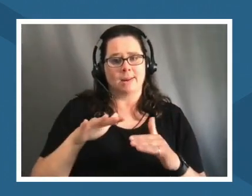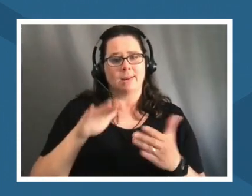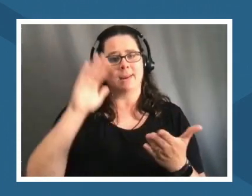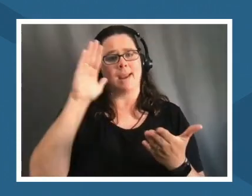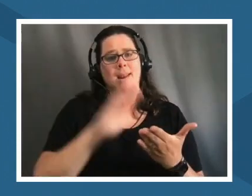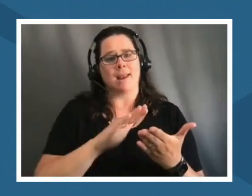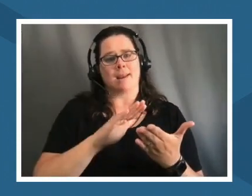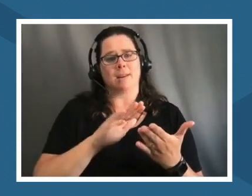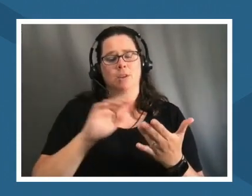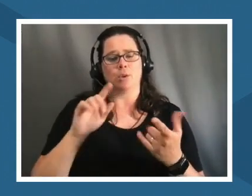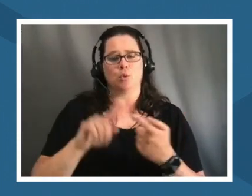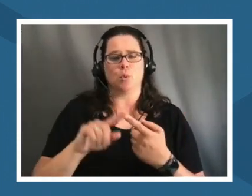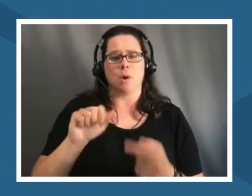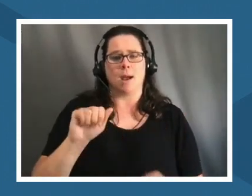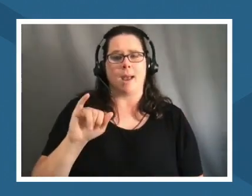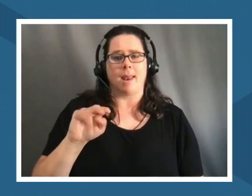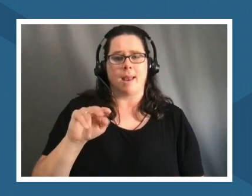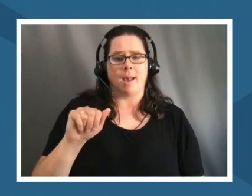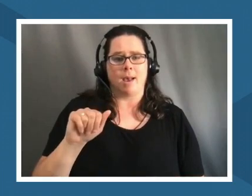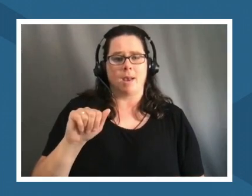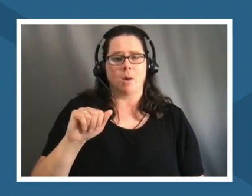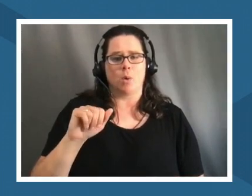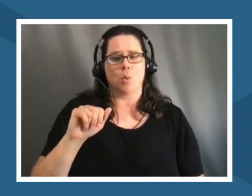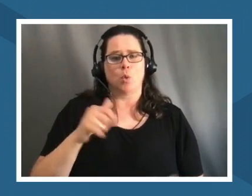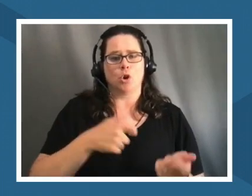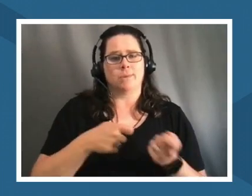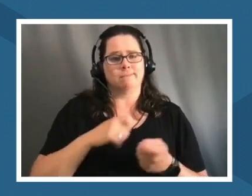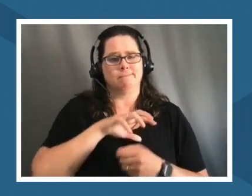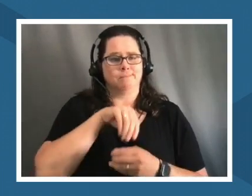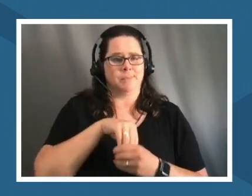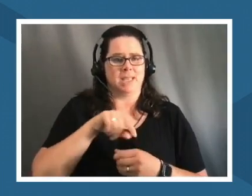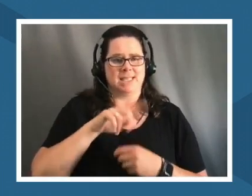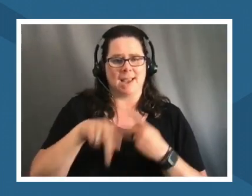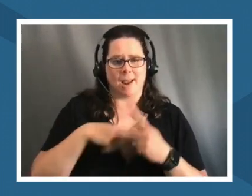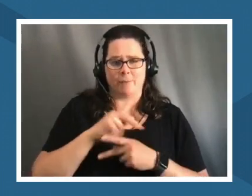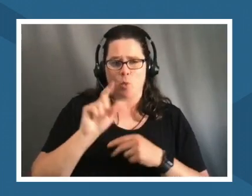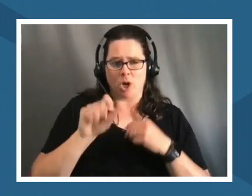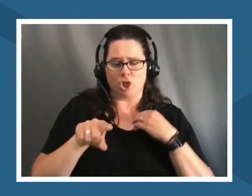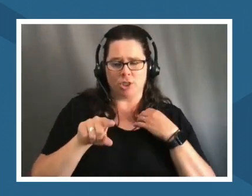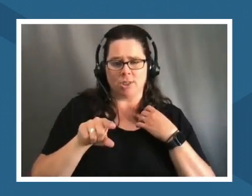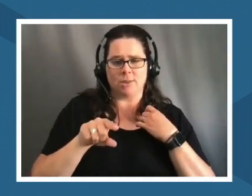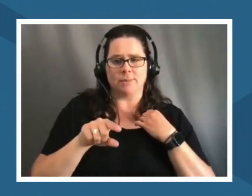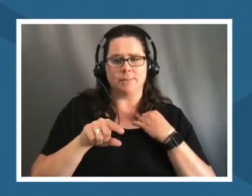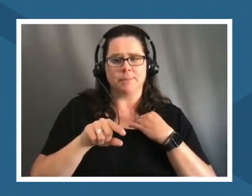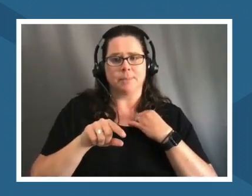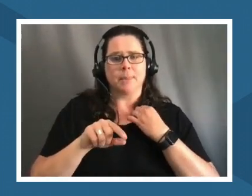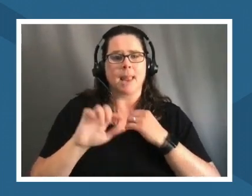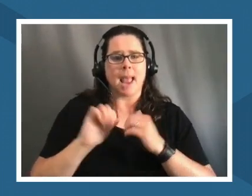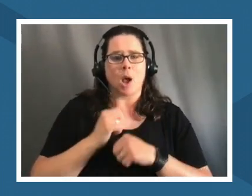a question such as this let me engage with how do we use utilize land in our